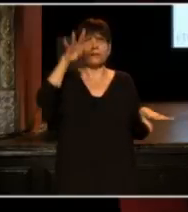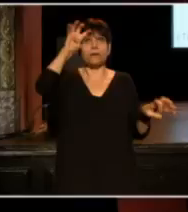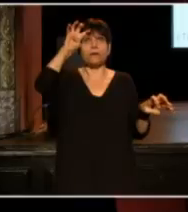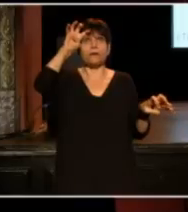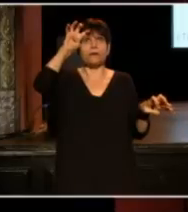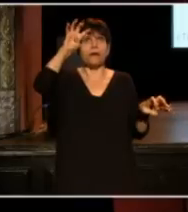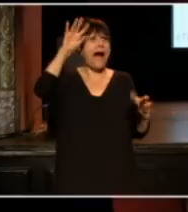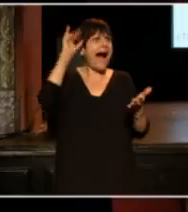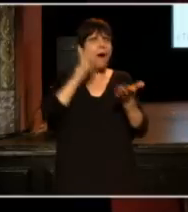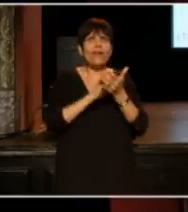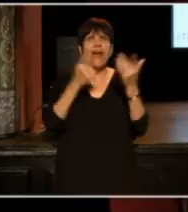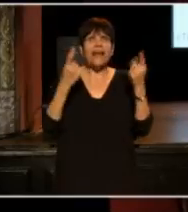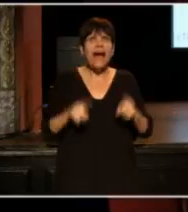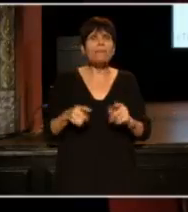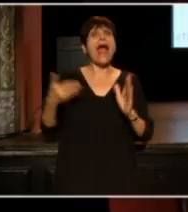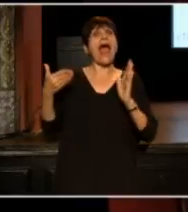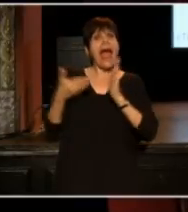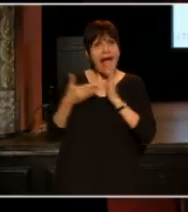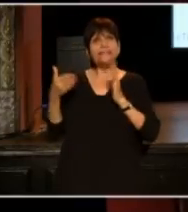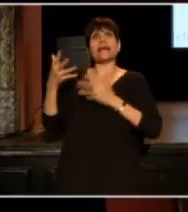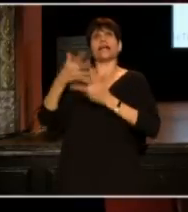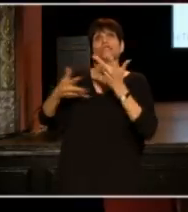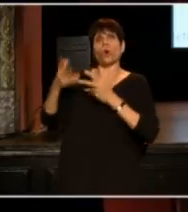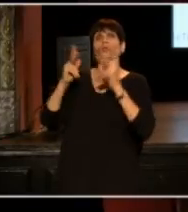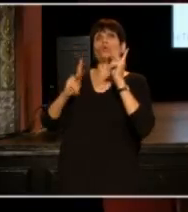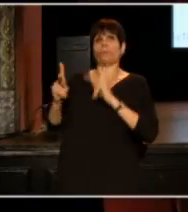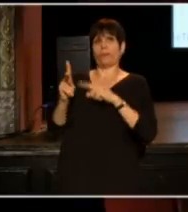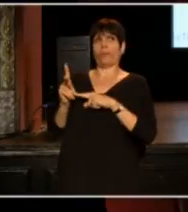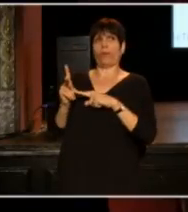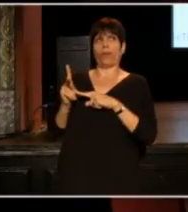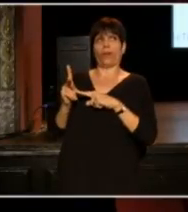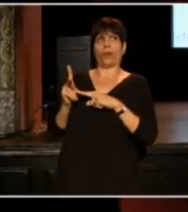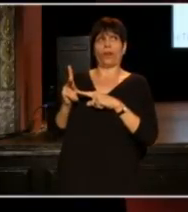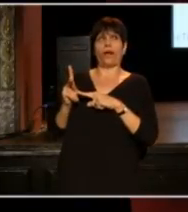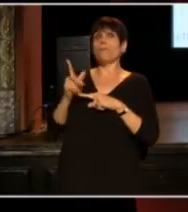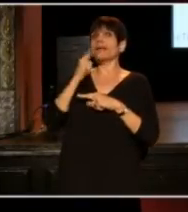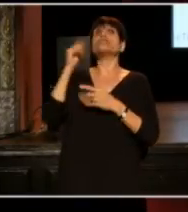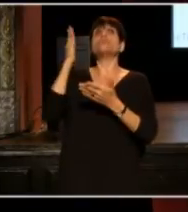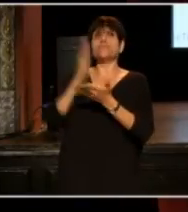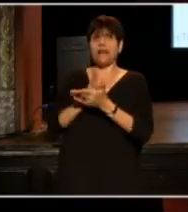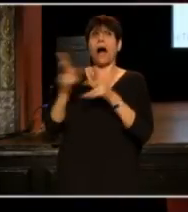How did that happen? Because we were parting with that guy. That's how it happened.